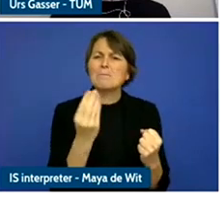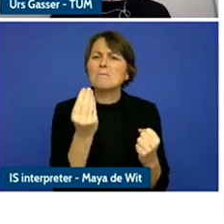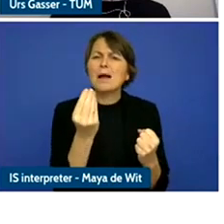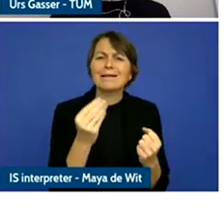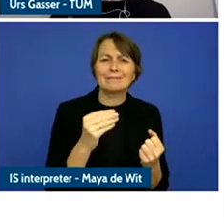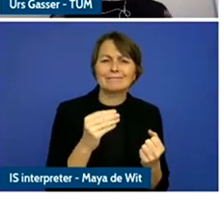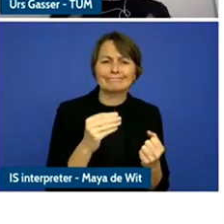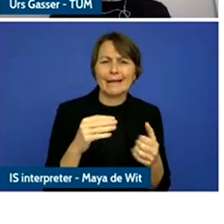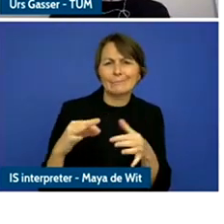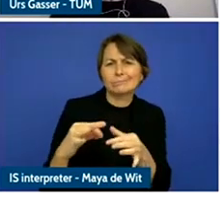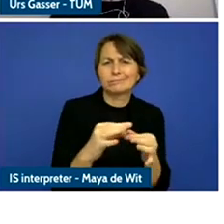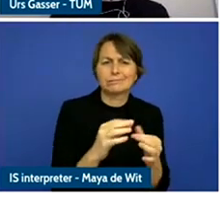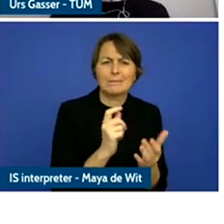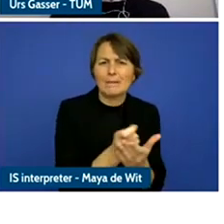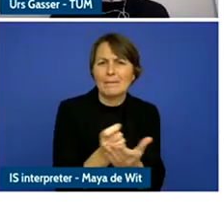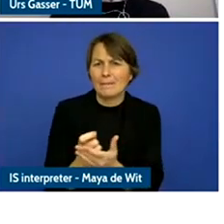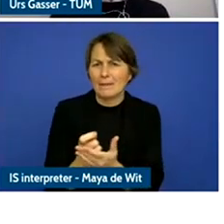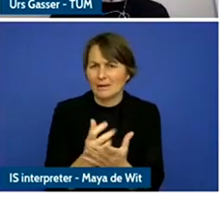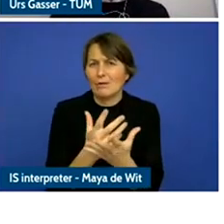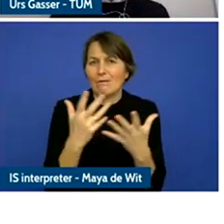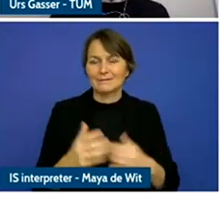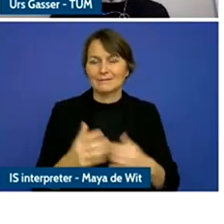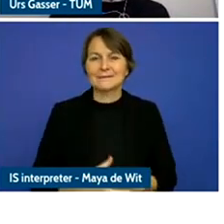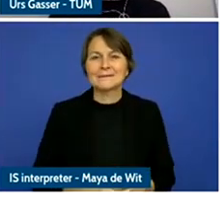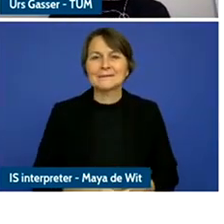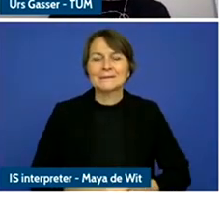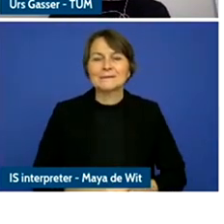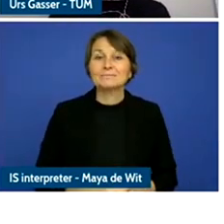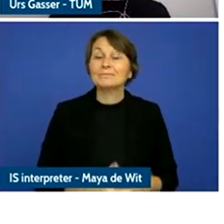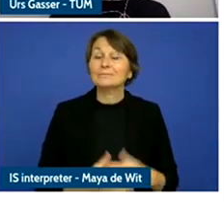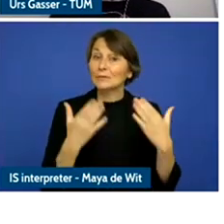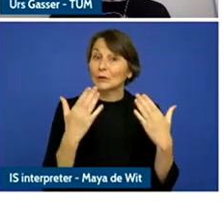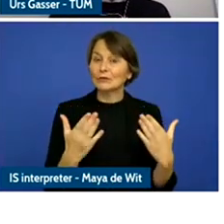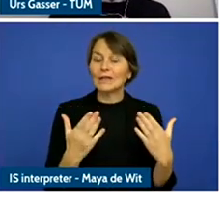commercial sites and so this is front and centre in many of the debates today